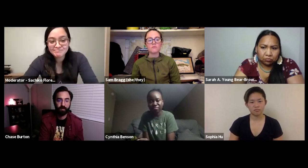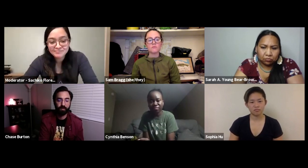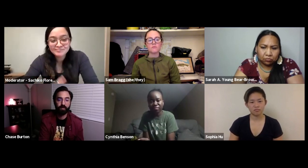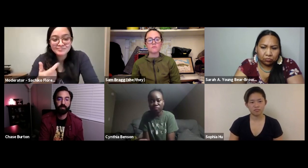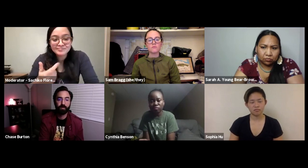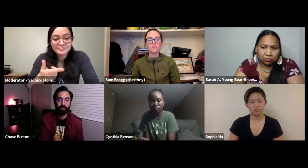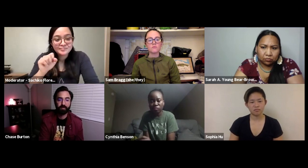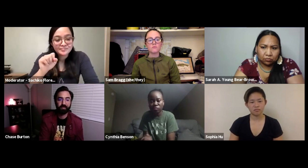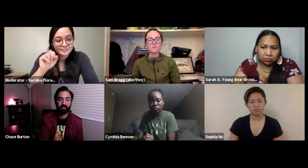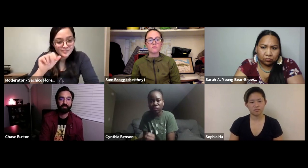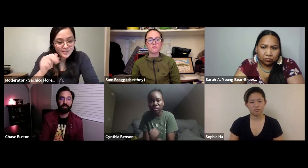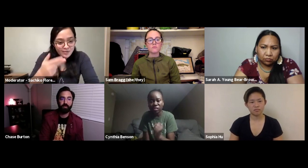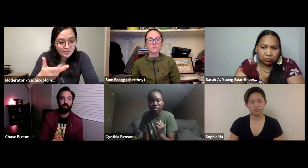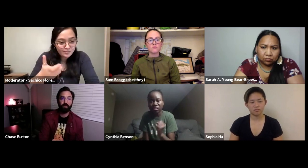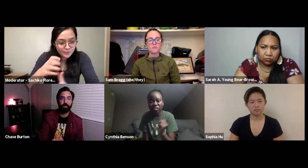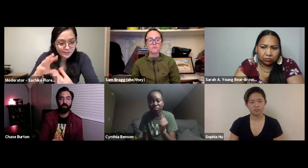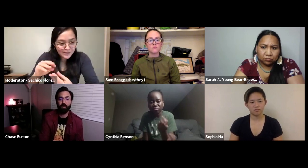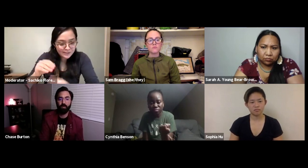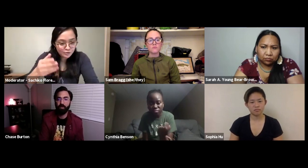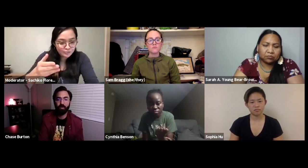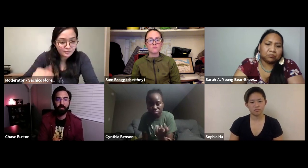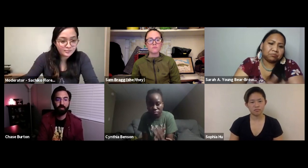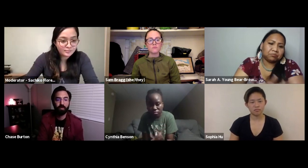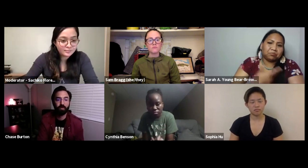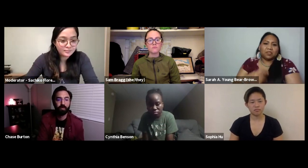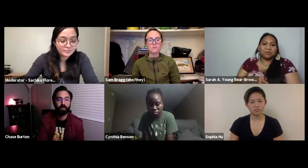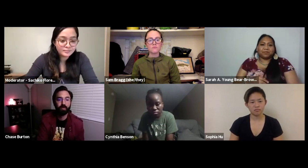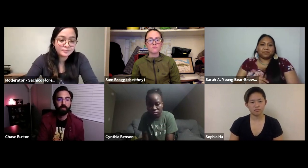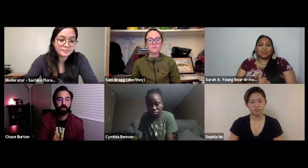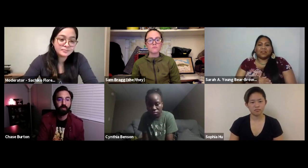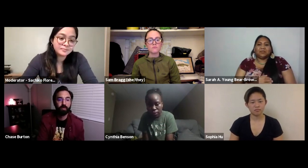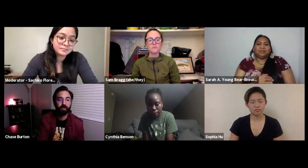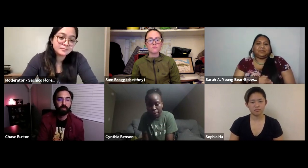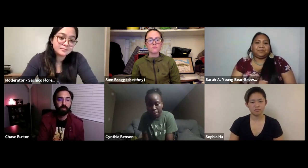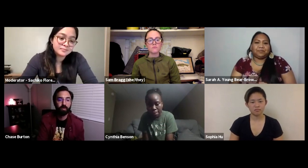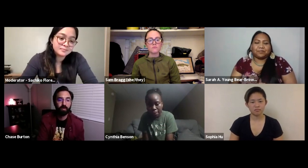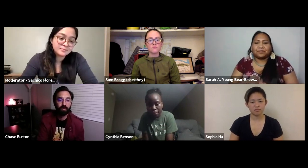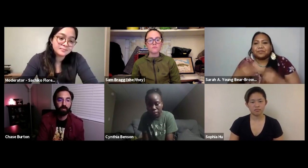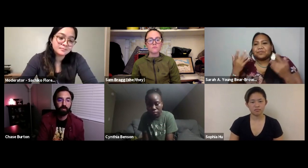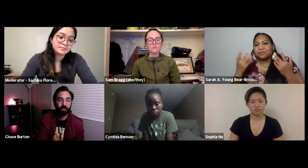that connection to the earth. Yeah Sarah, did you want to add?